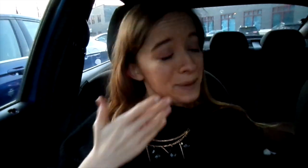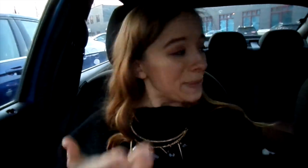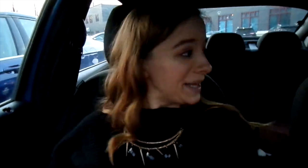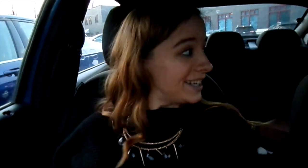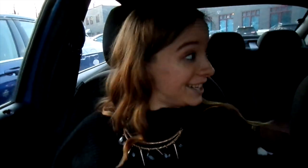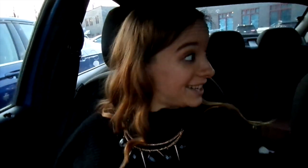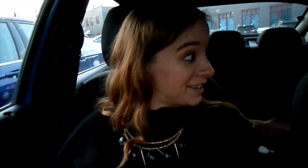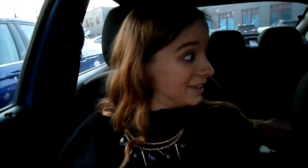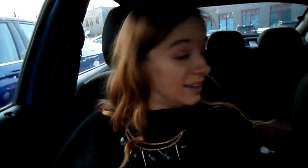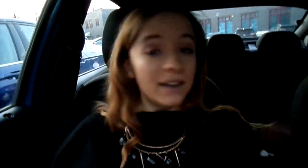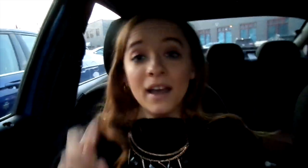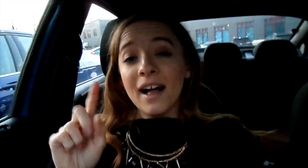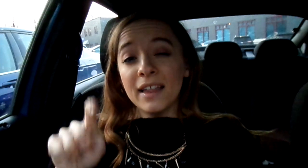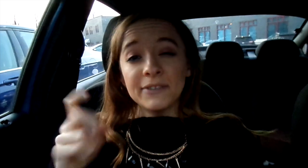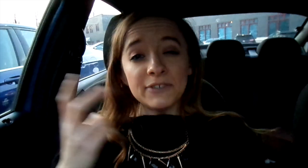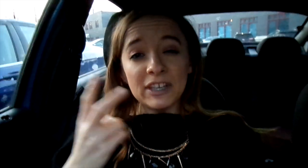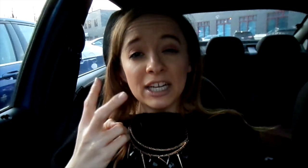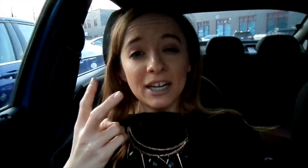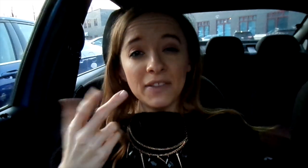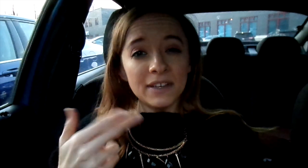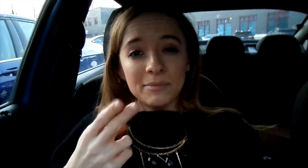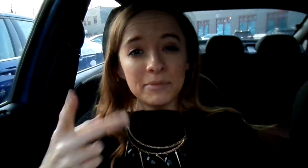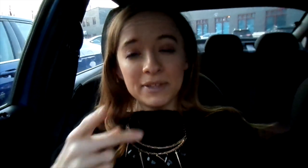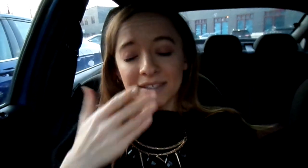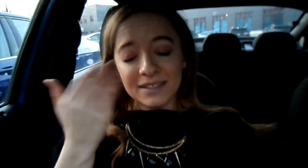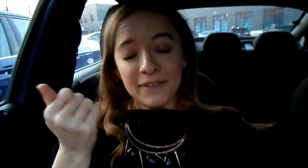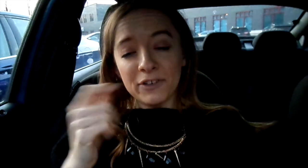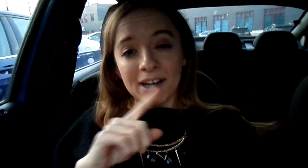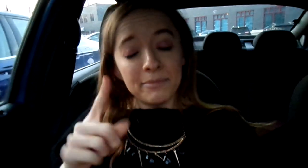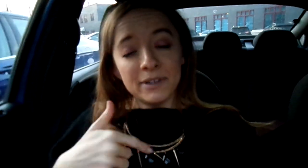and they're really good. I'll have to figure out the name of the place because I forgot but